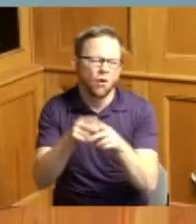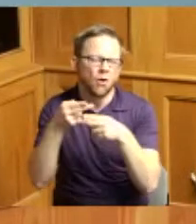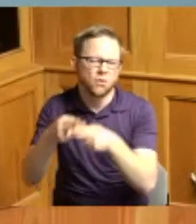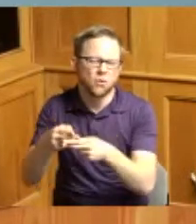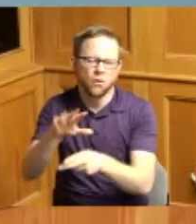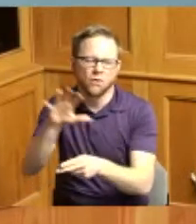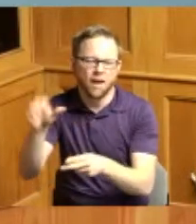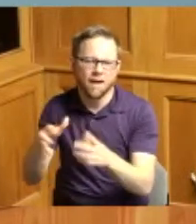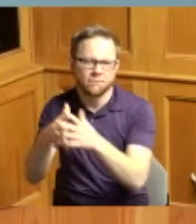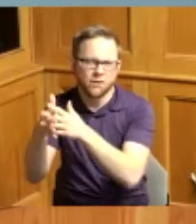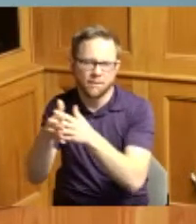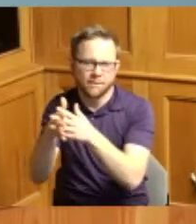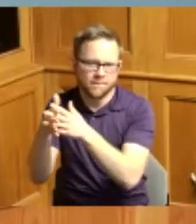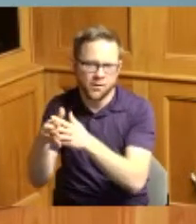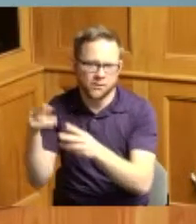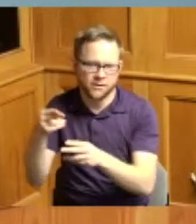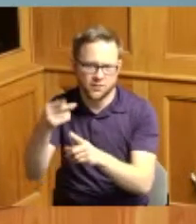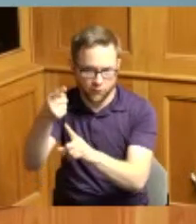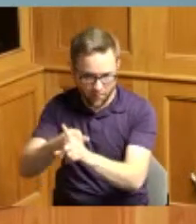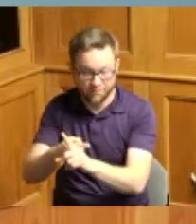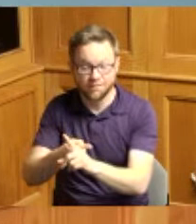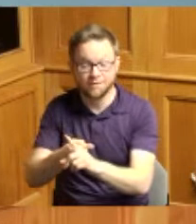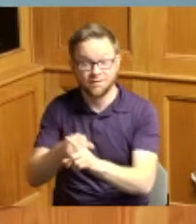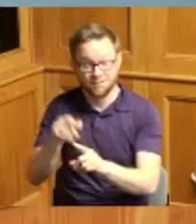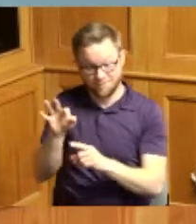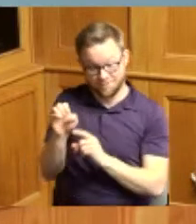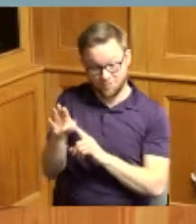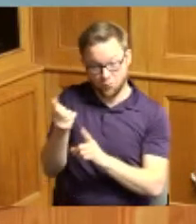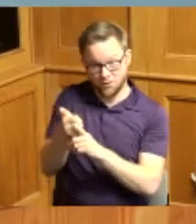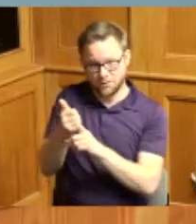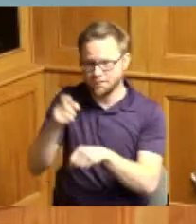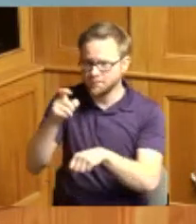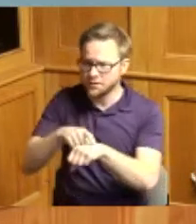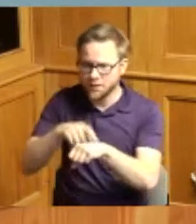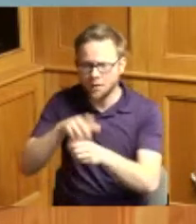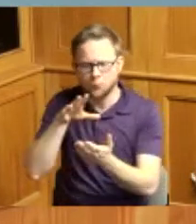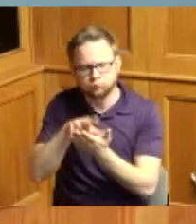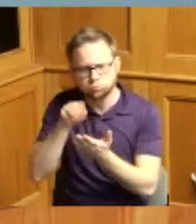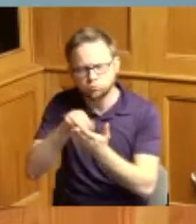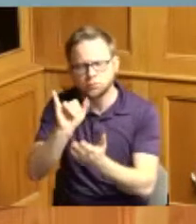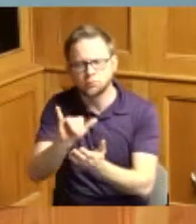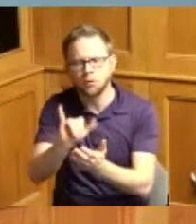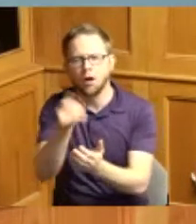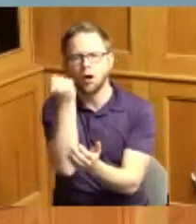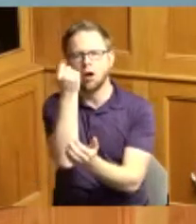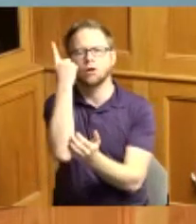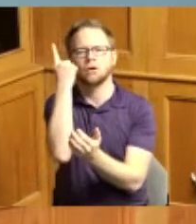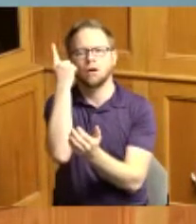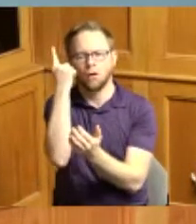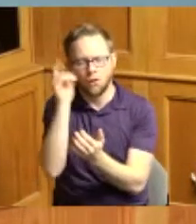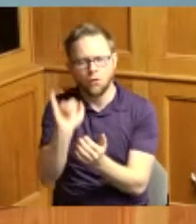history month and that this month be a time to better understand the contributions made by